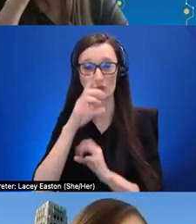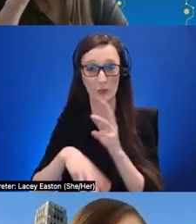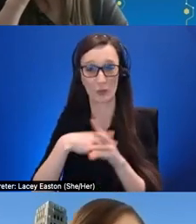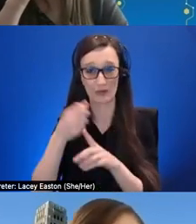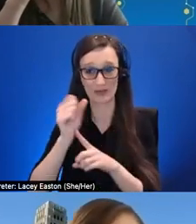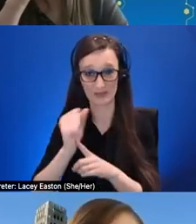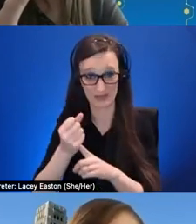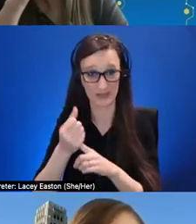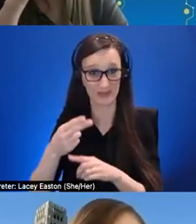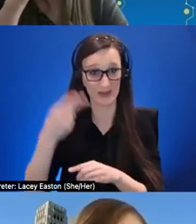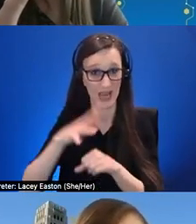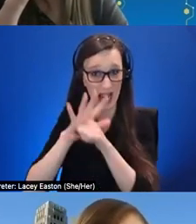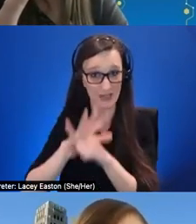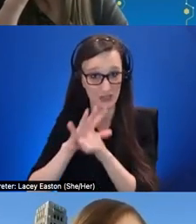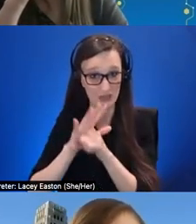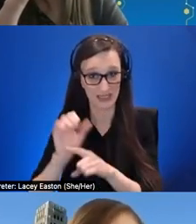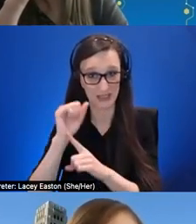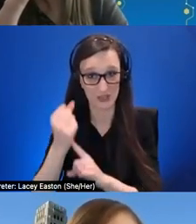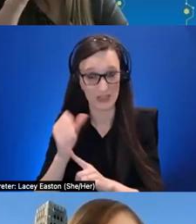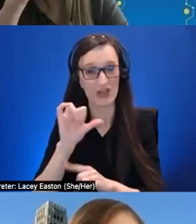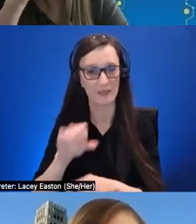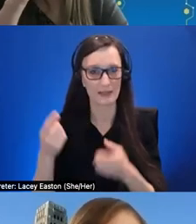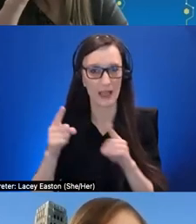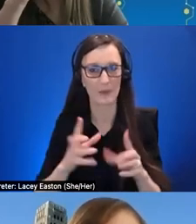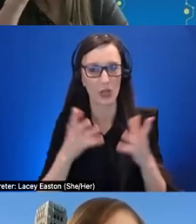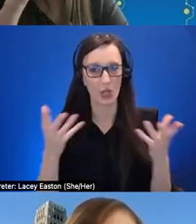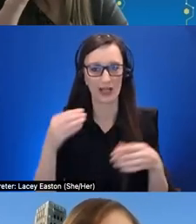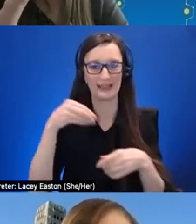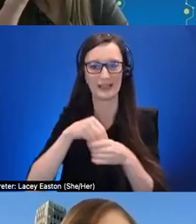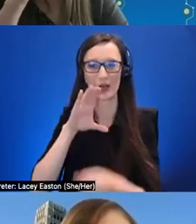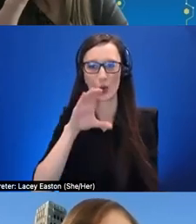corporate training kind of in that space so there's there's some correlation we're